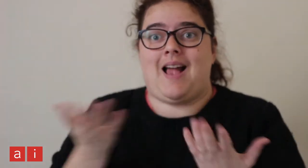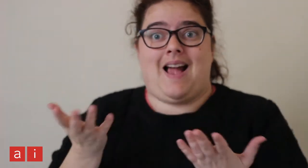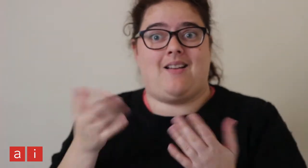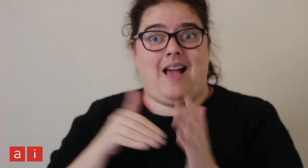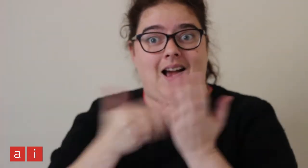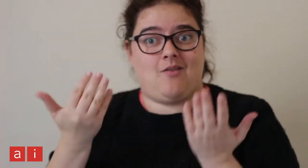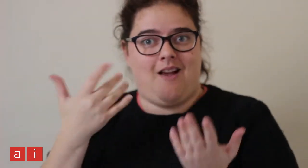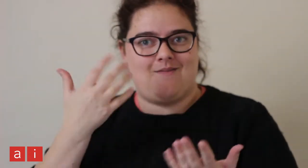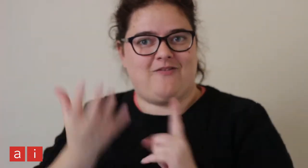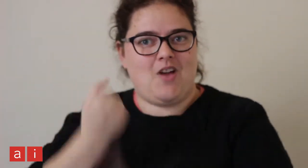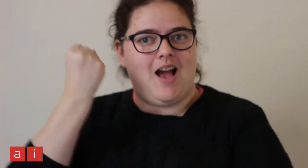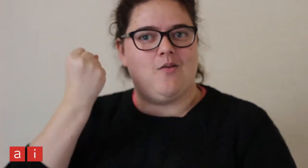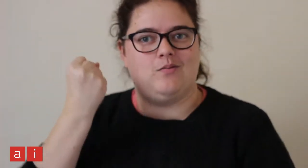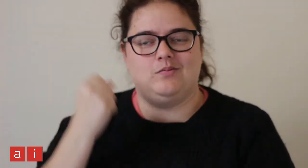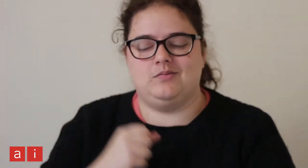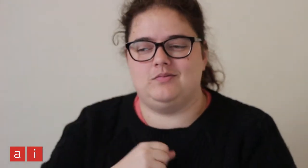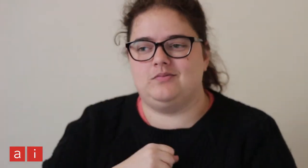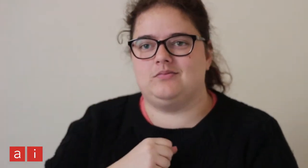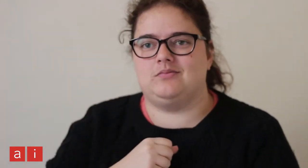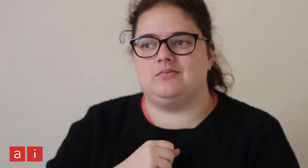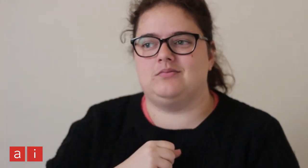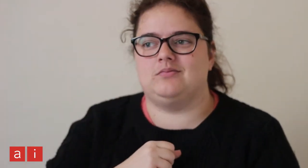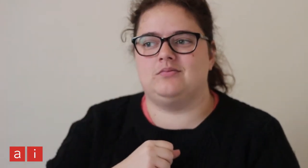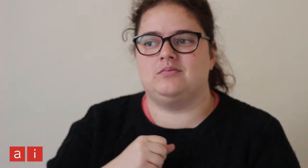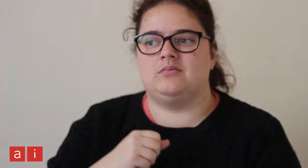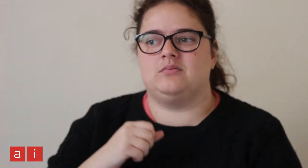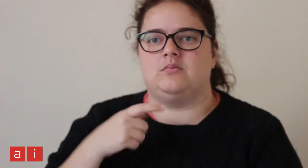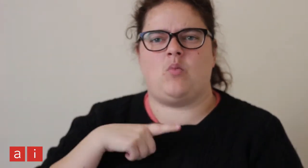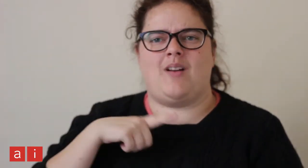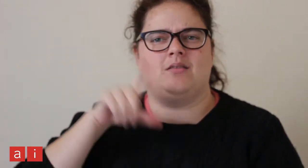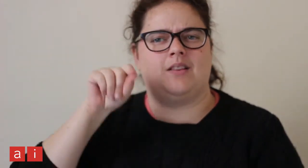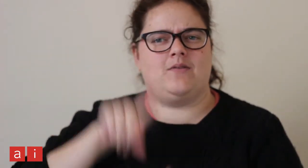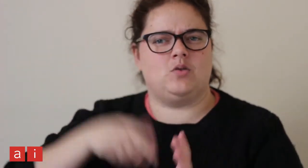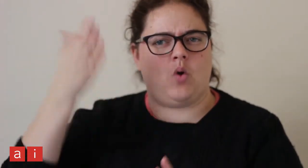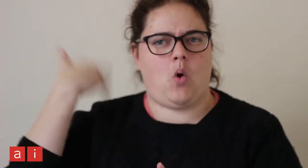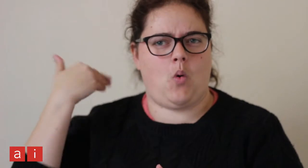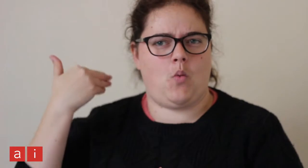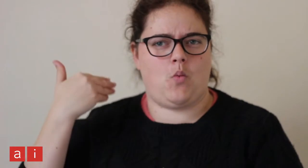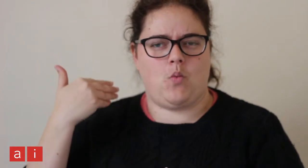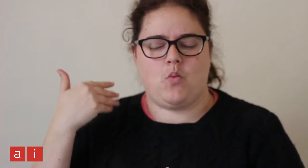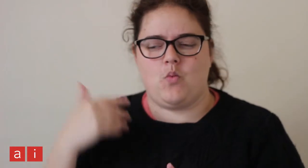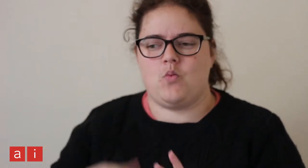Now I have found my passion. Why did it take me 11 years?